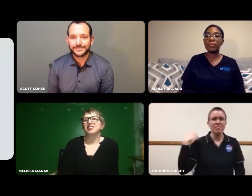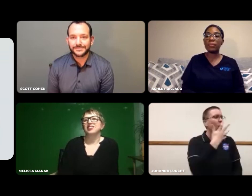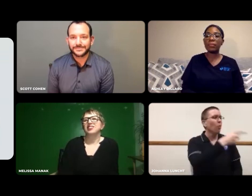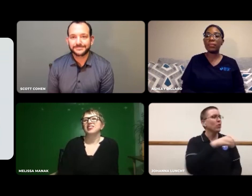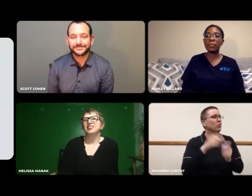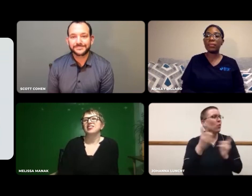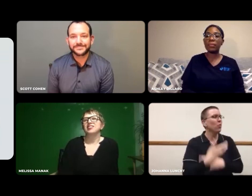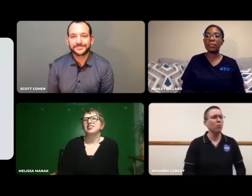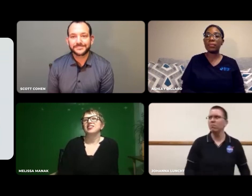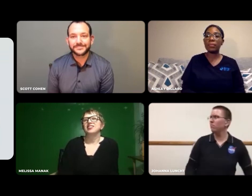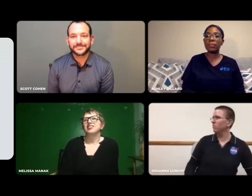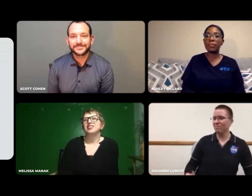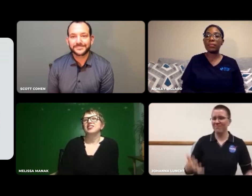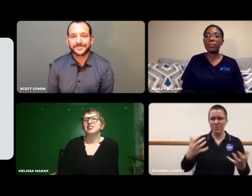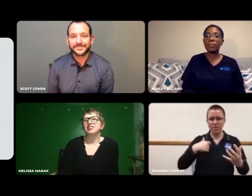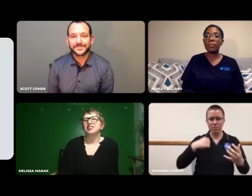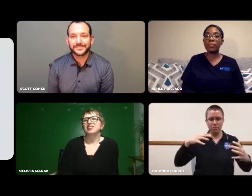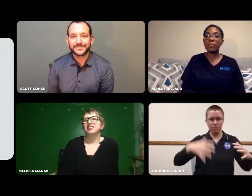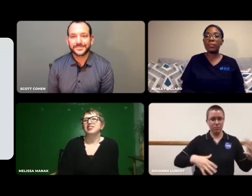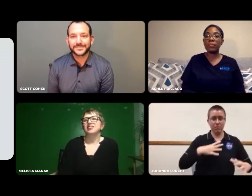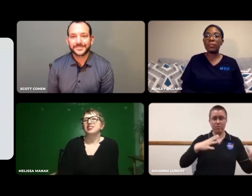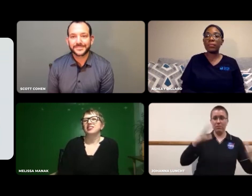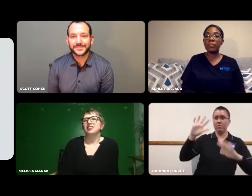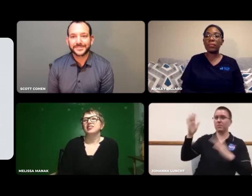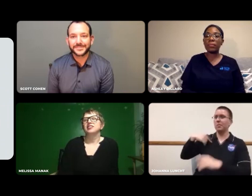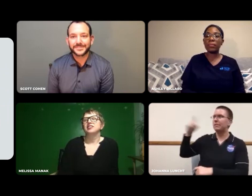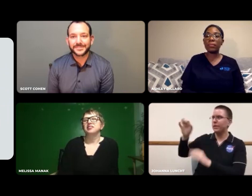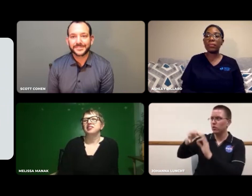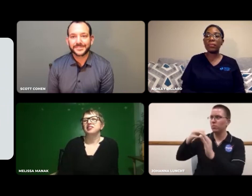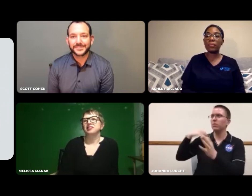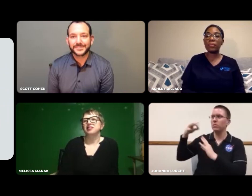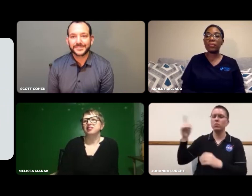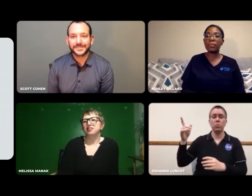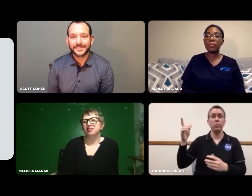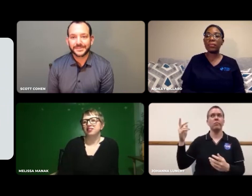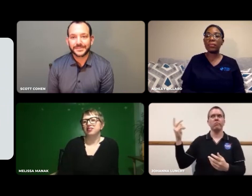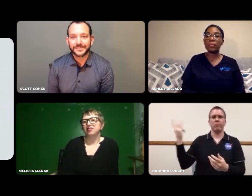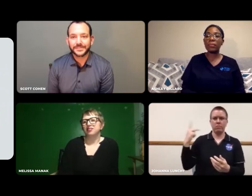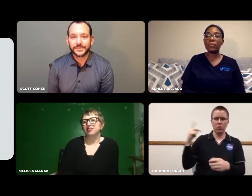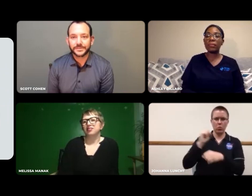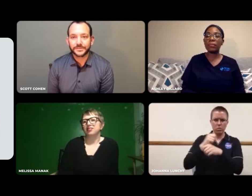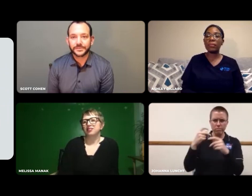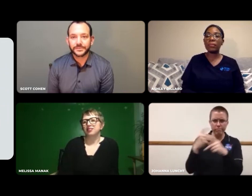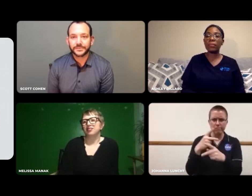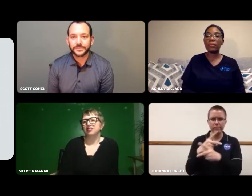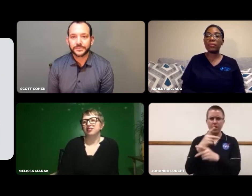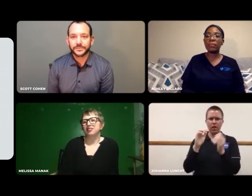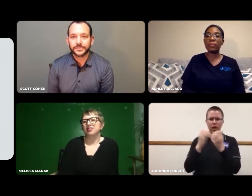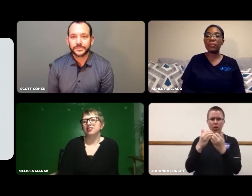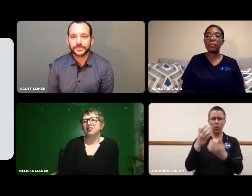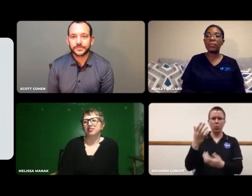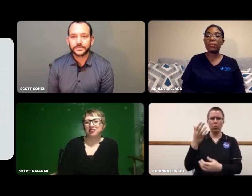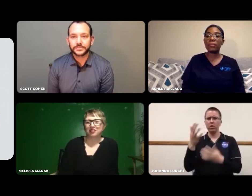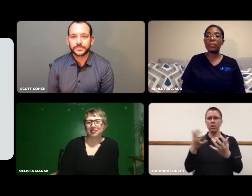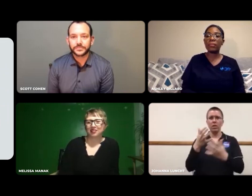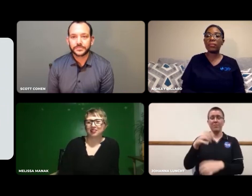So I said, "Yes, I need an interpreter." So he started trying to figure out the logistics.